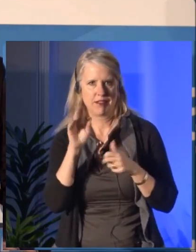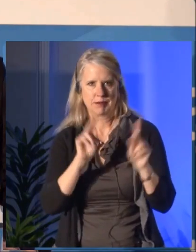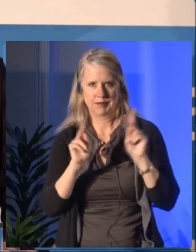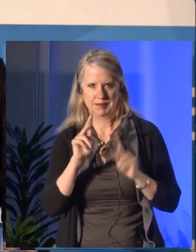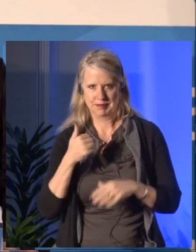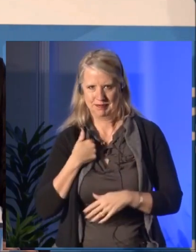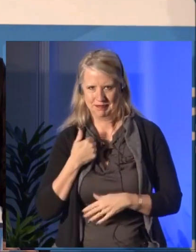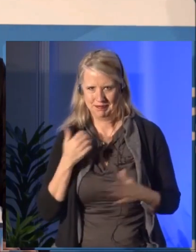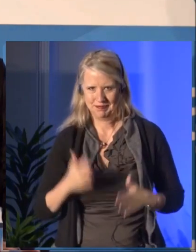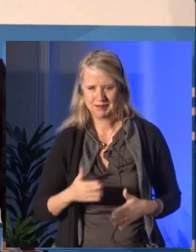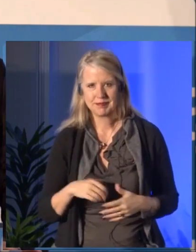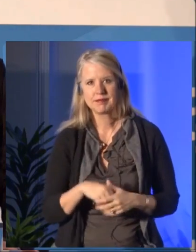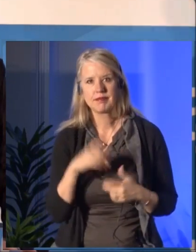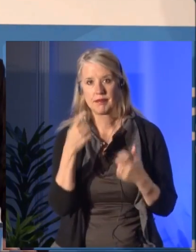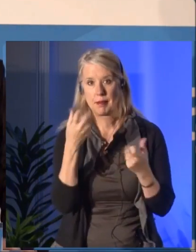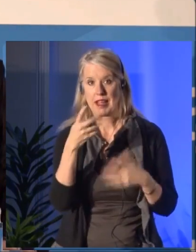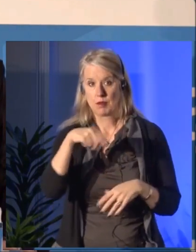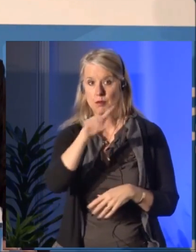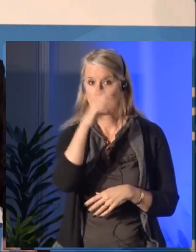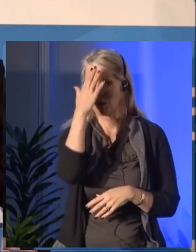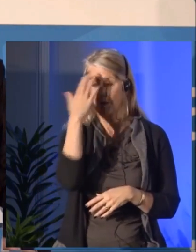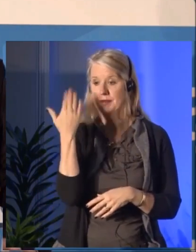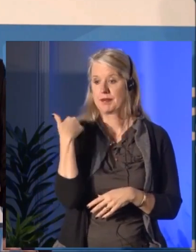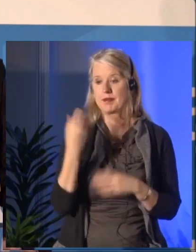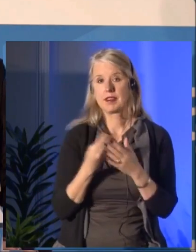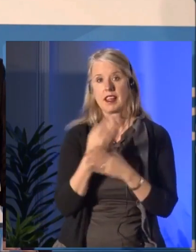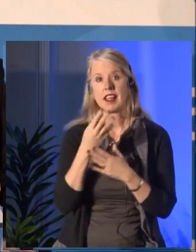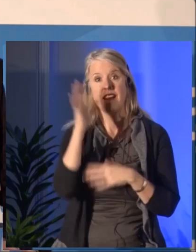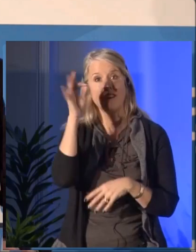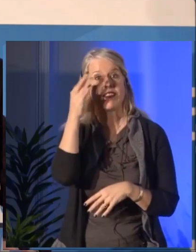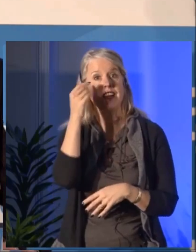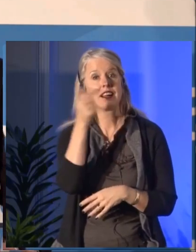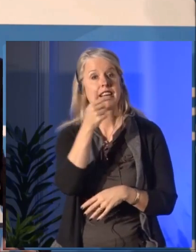We at the Council are committed to invest this money in ways